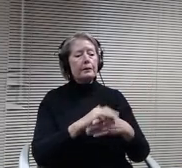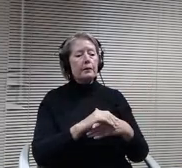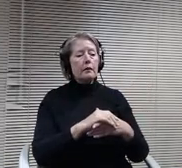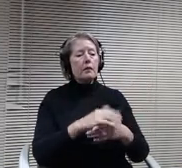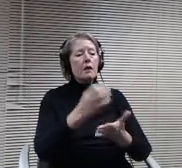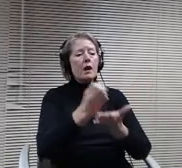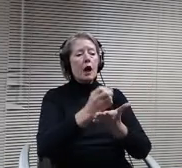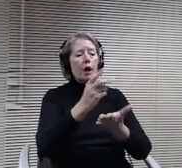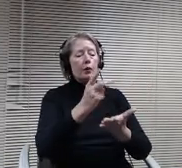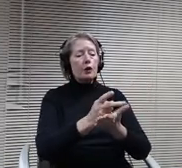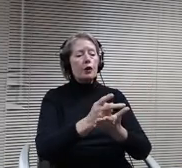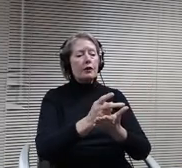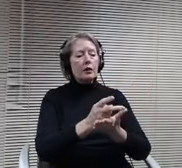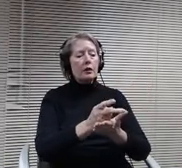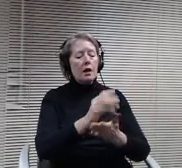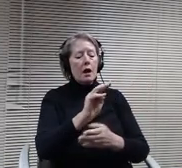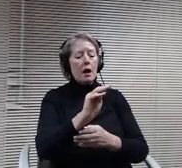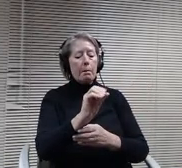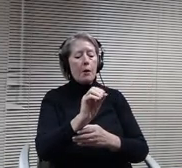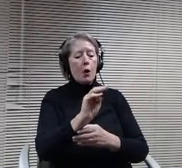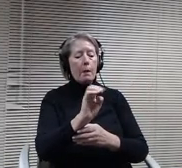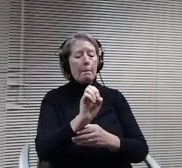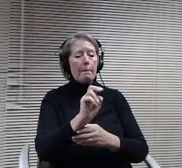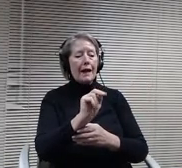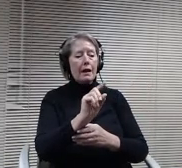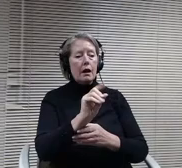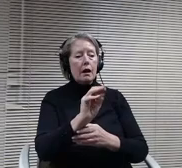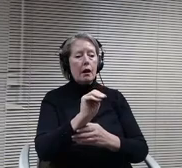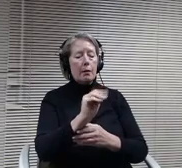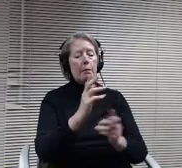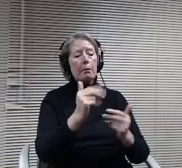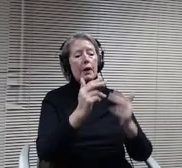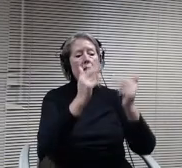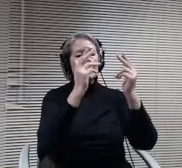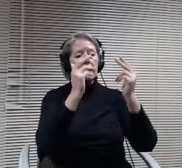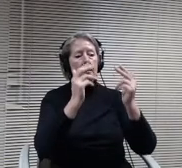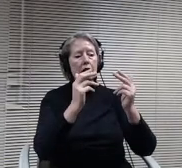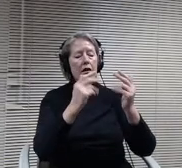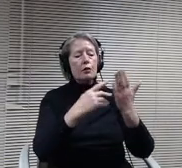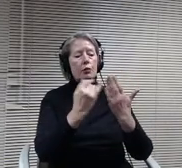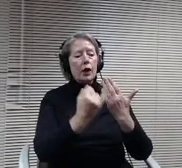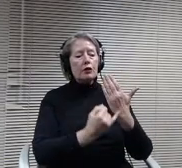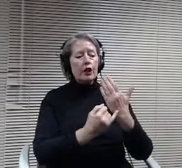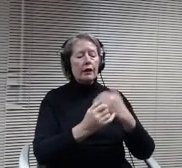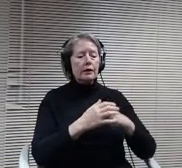Peterson Mr. Chair members of the board at the last meeting we